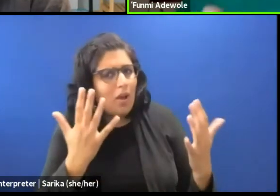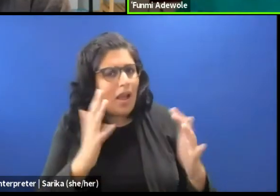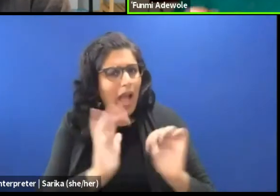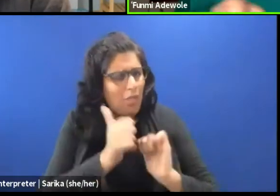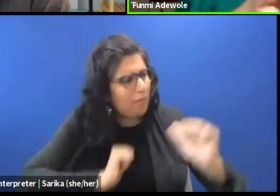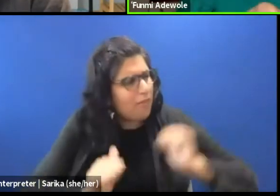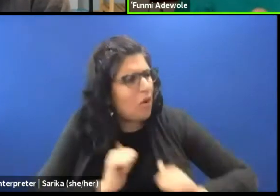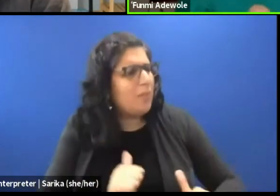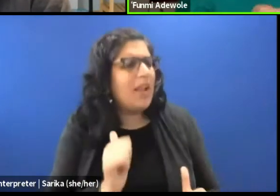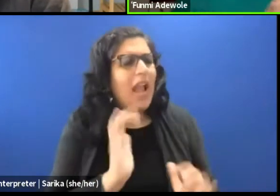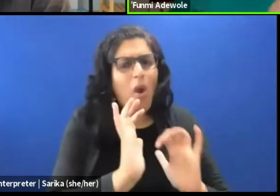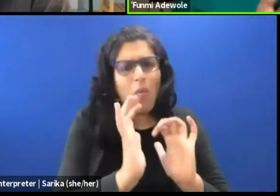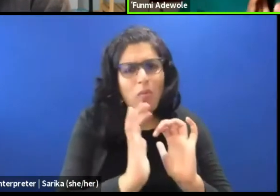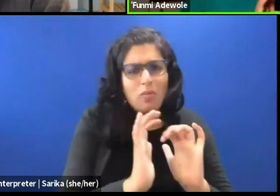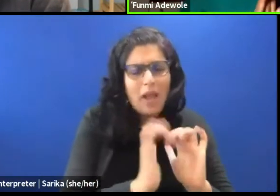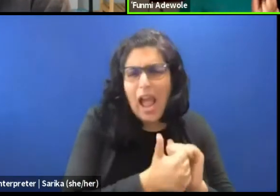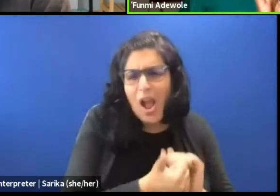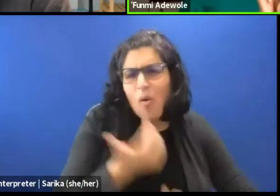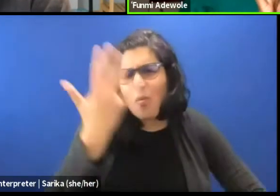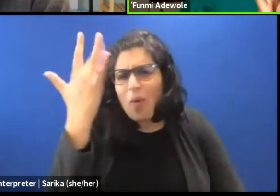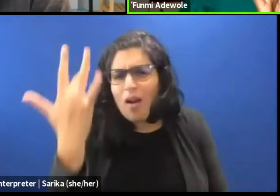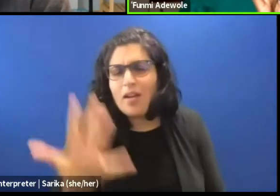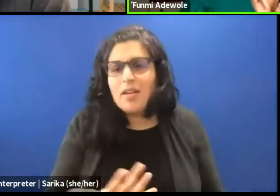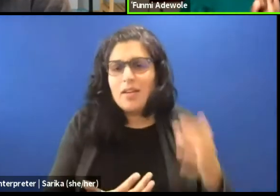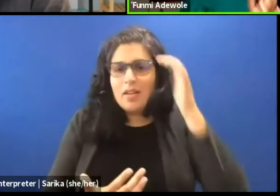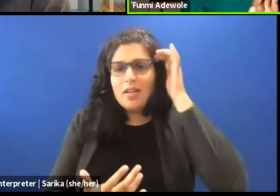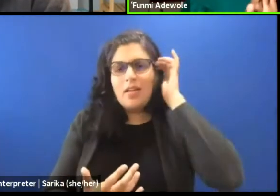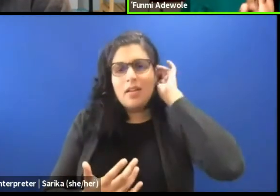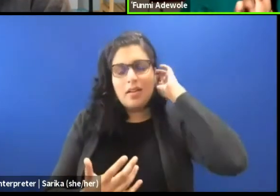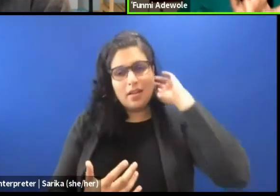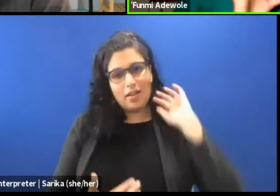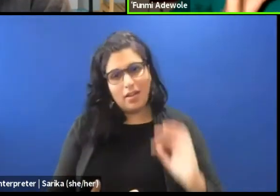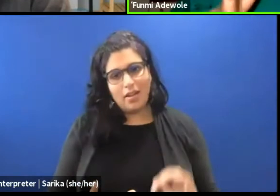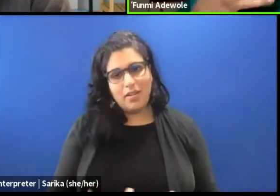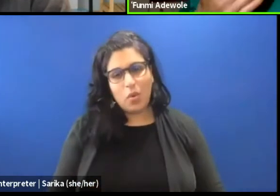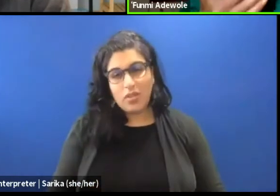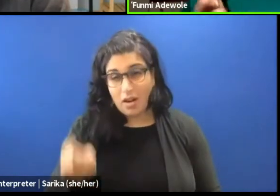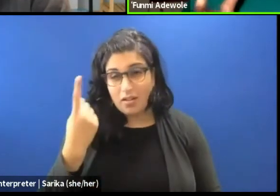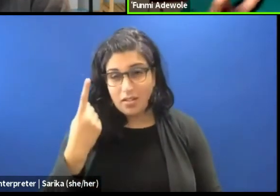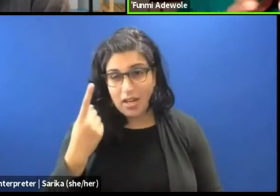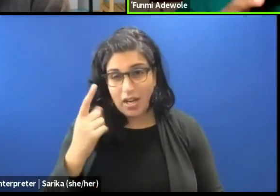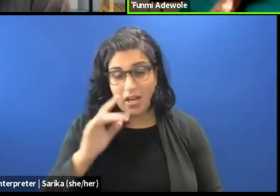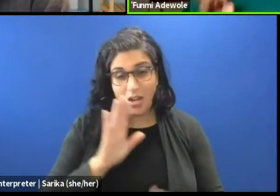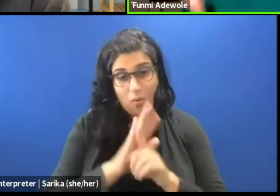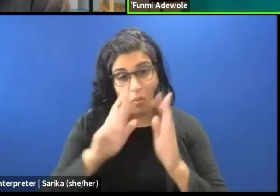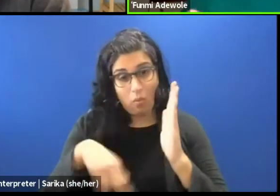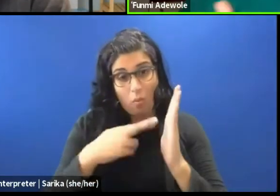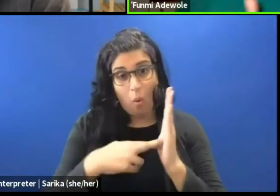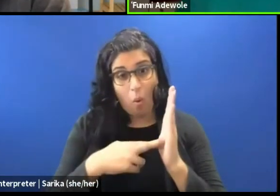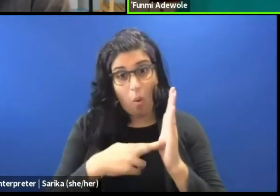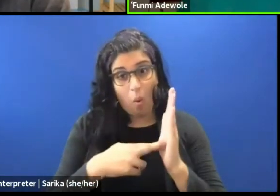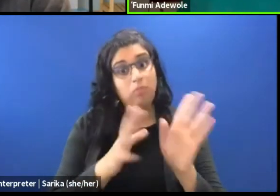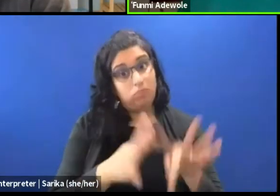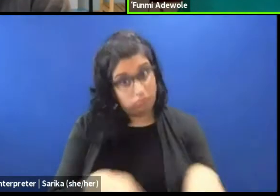will it communicate? So I think it's understanding your role is a key dramaturgical skill.